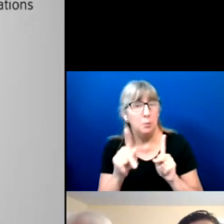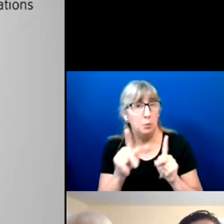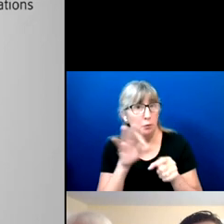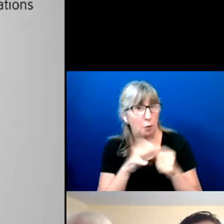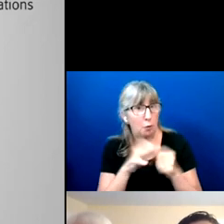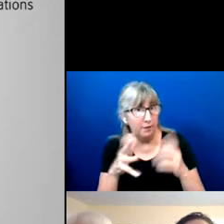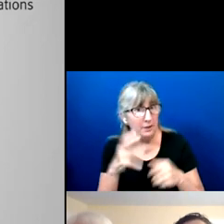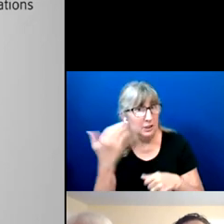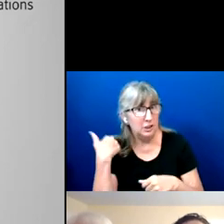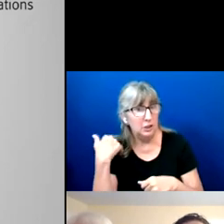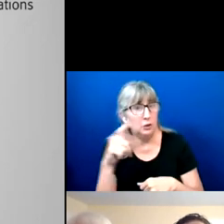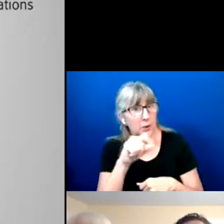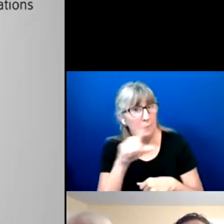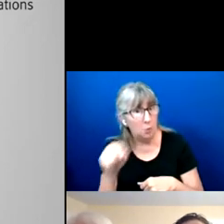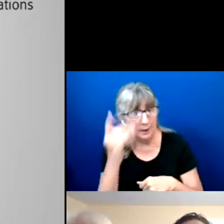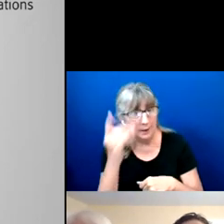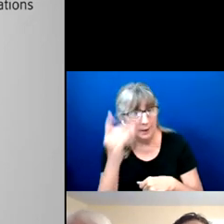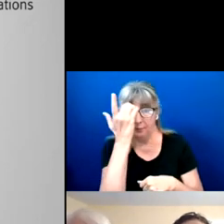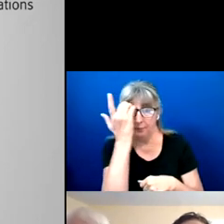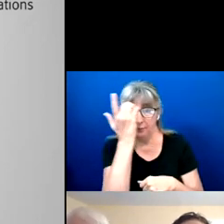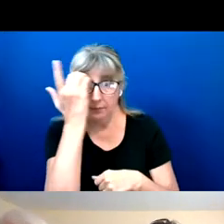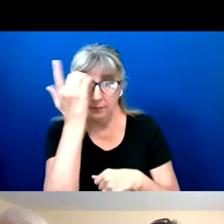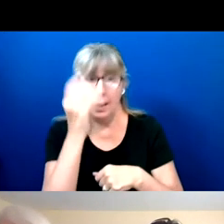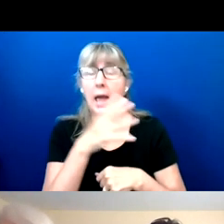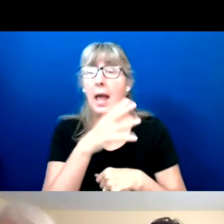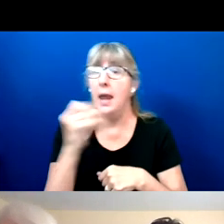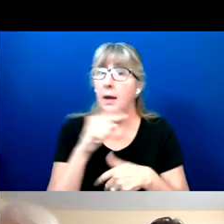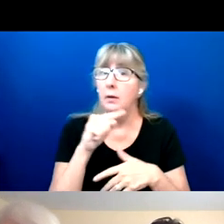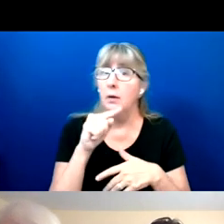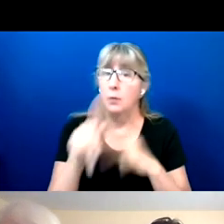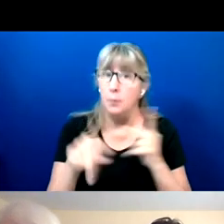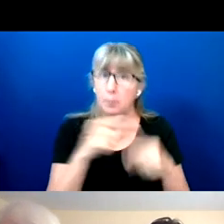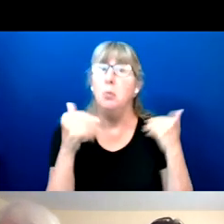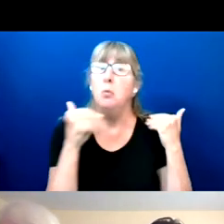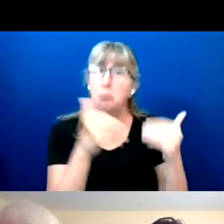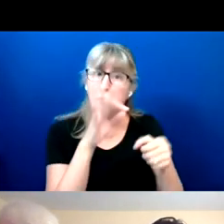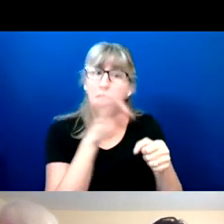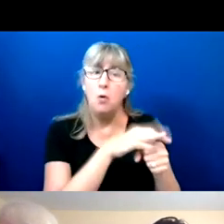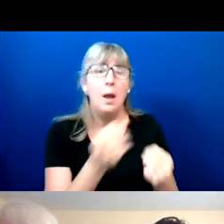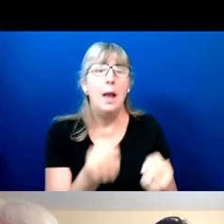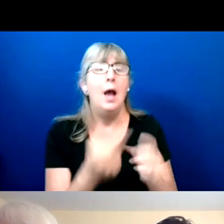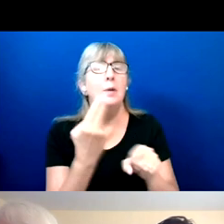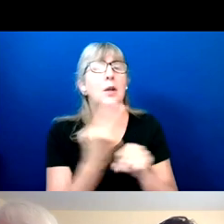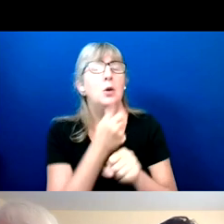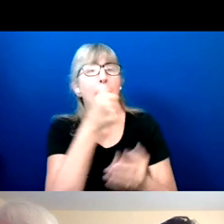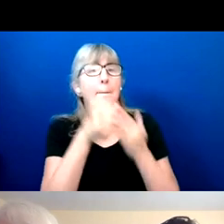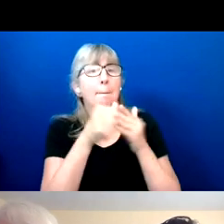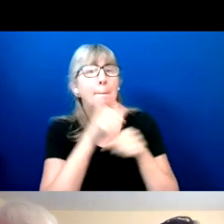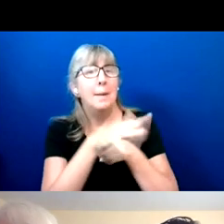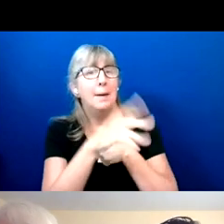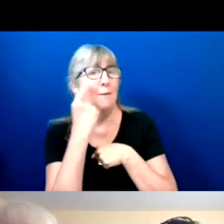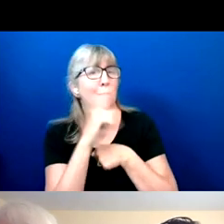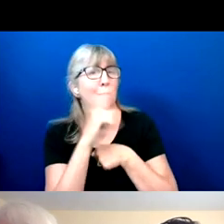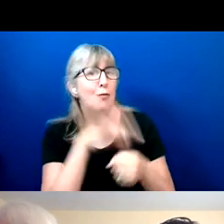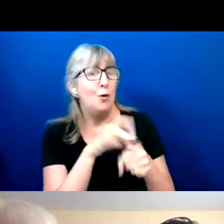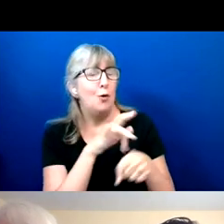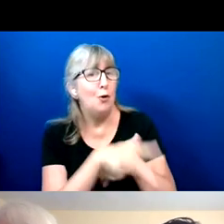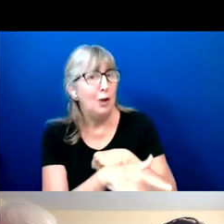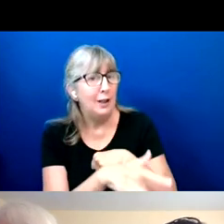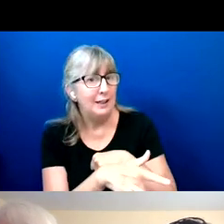And then among people who voted, how many used mail in ballots or the option of voting early?